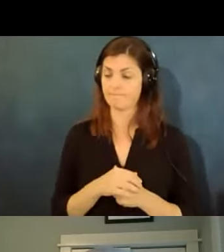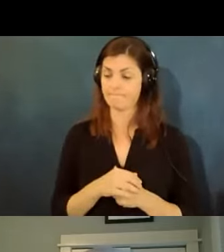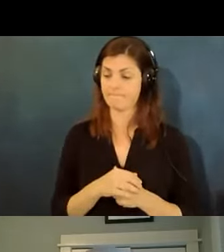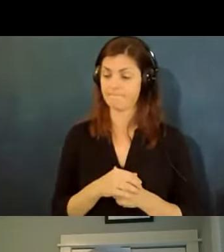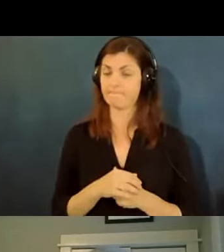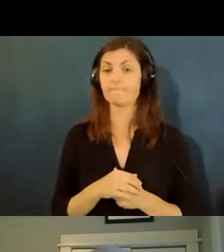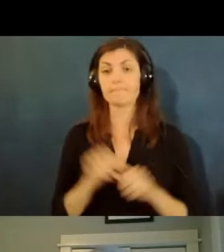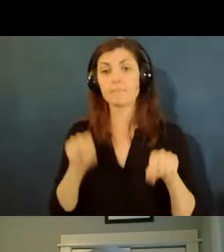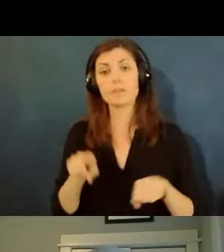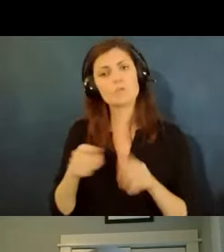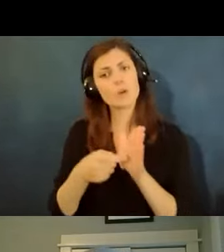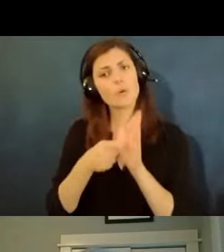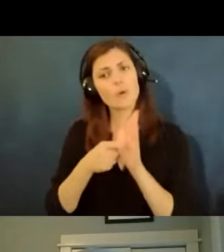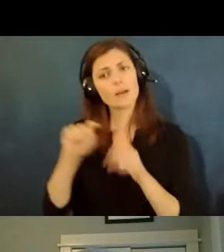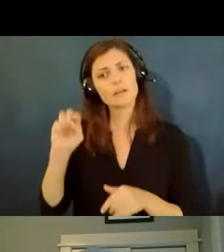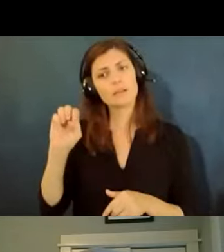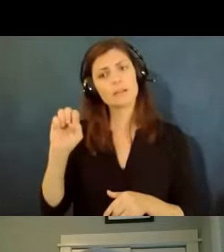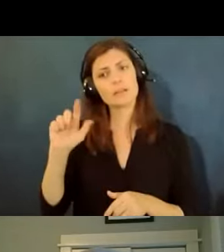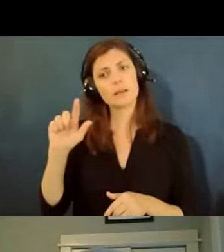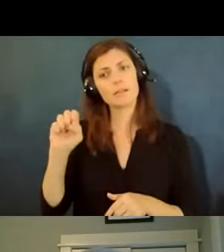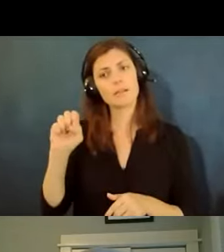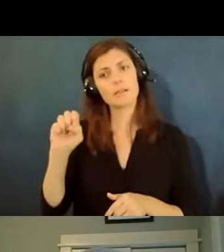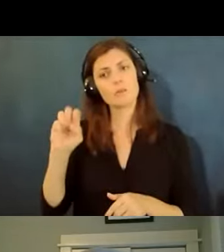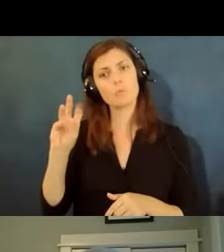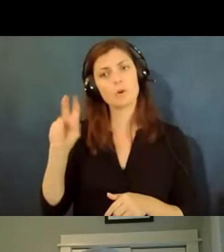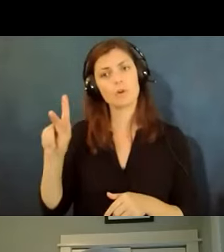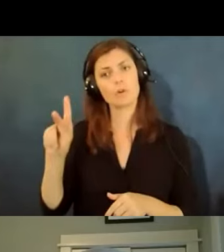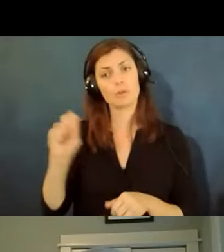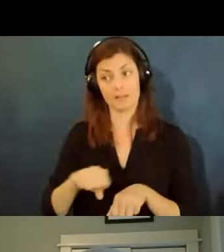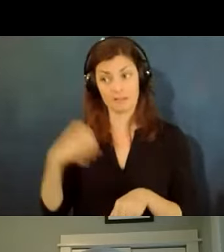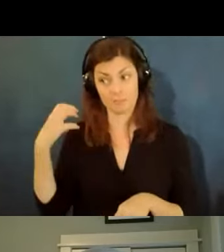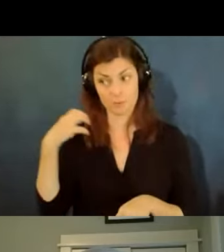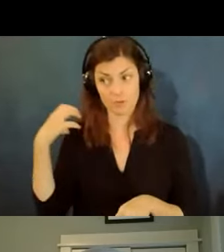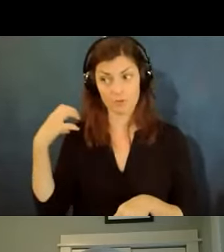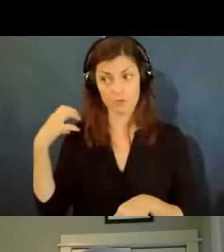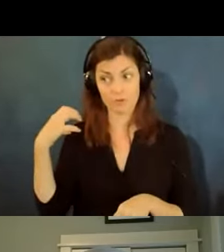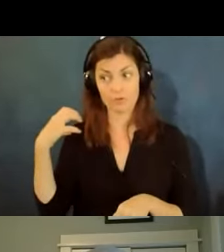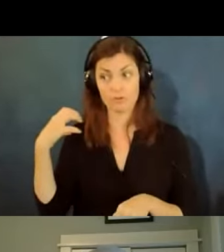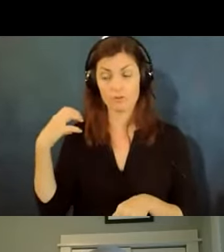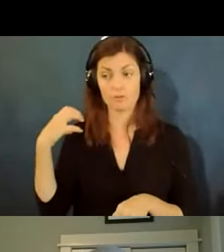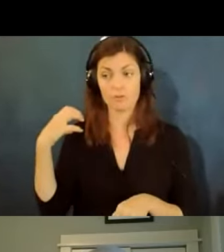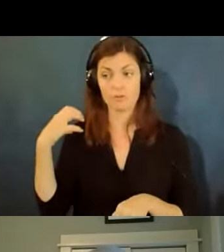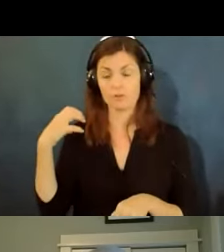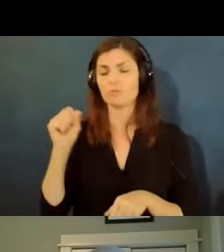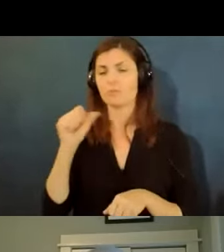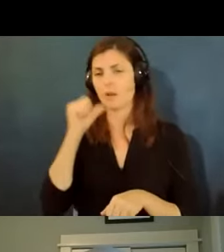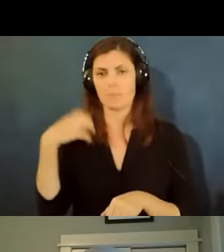you require telework can can the employee get telework if they have a risk factor disability so